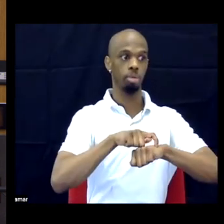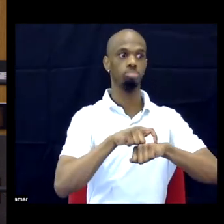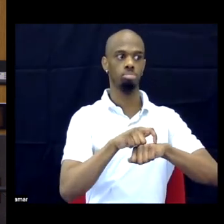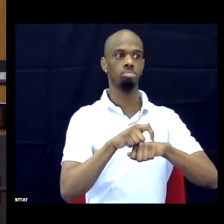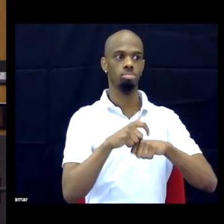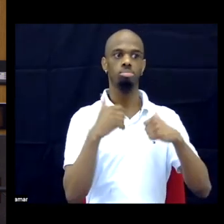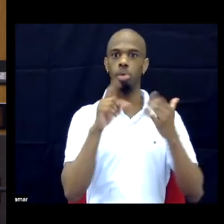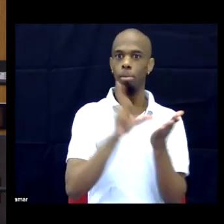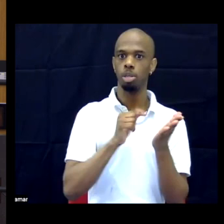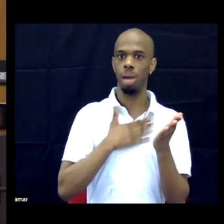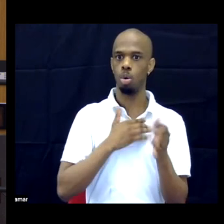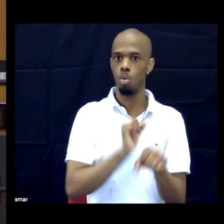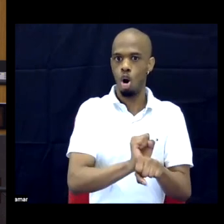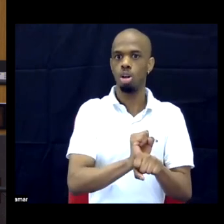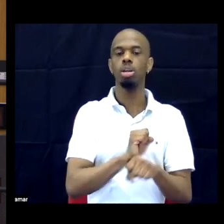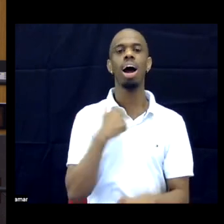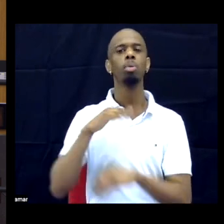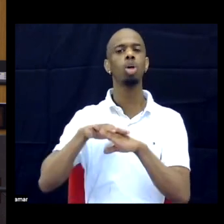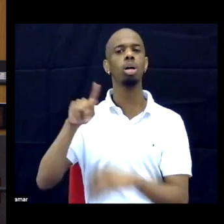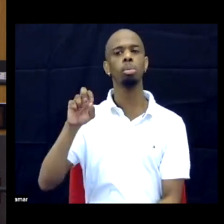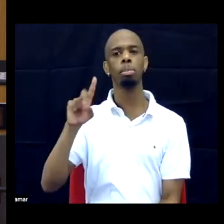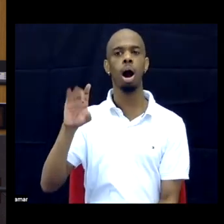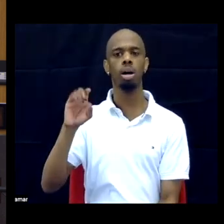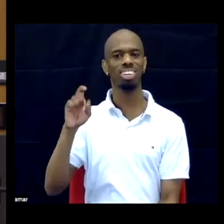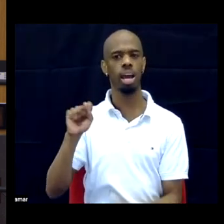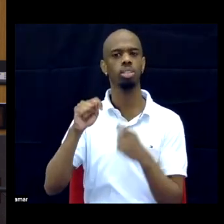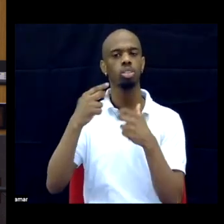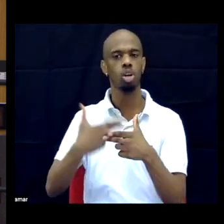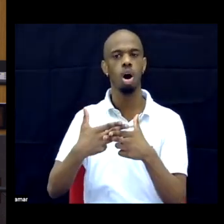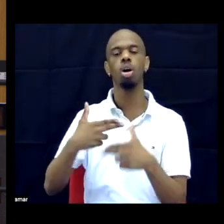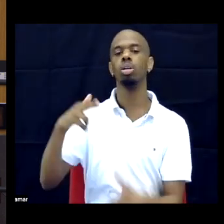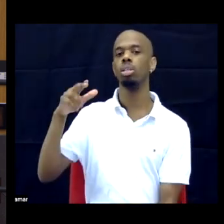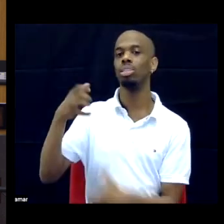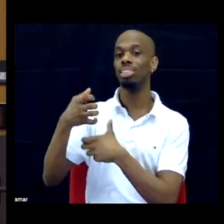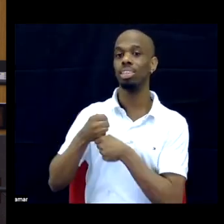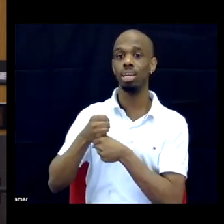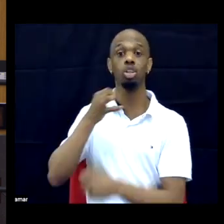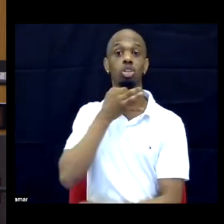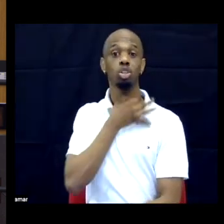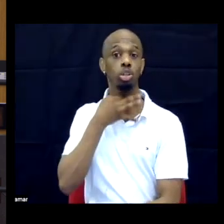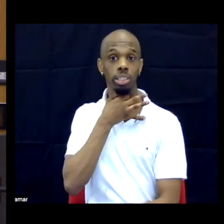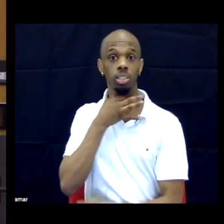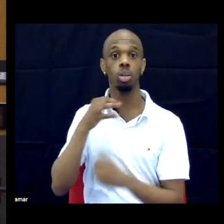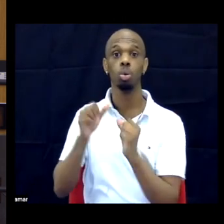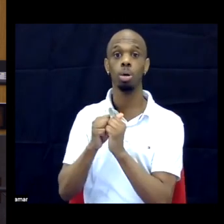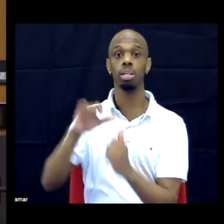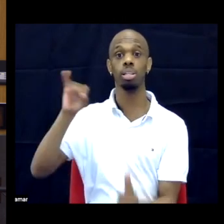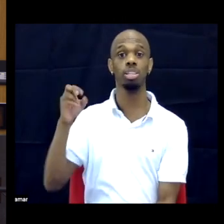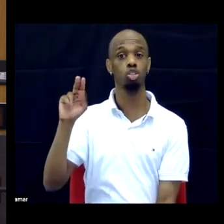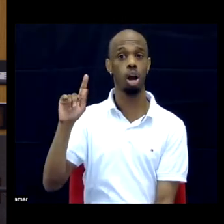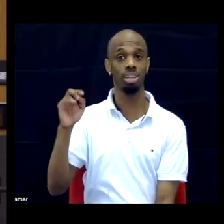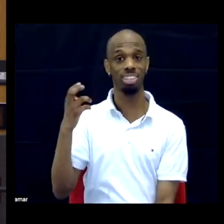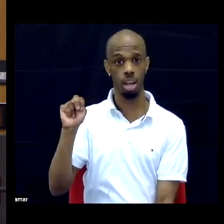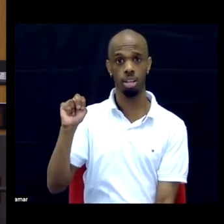I was on the podcast Getting Curious with Jonathan Van Ness, that was super fun.